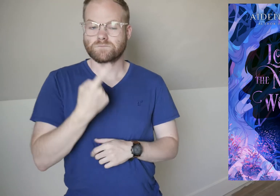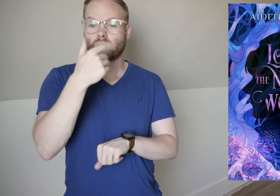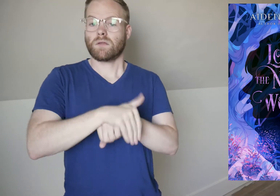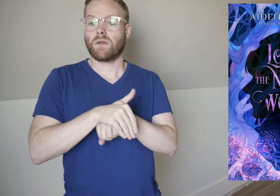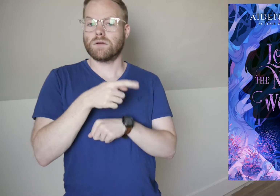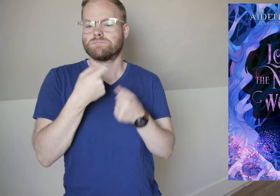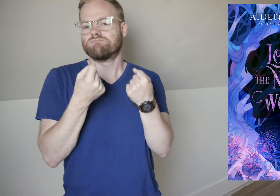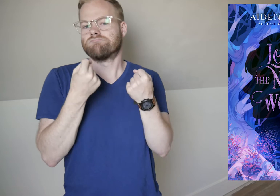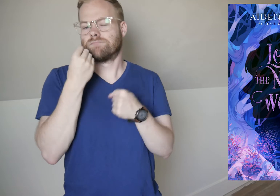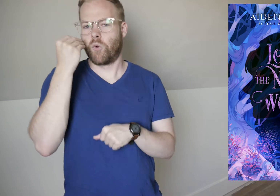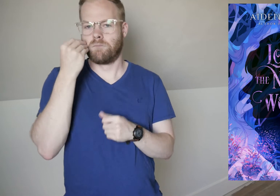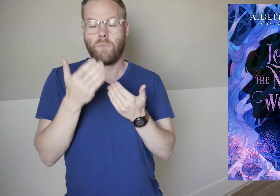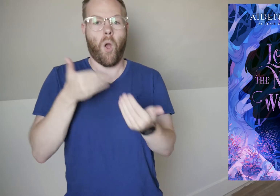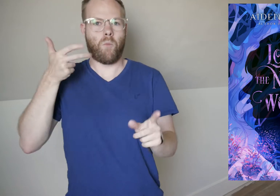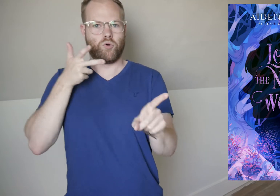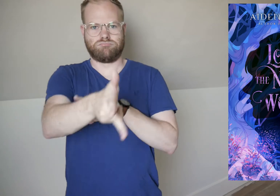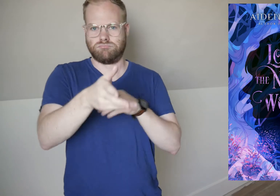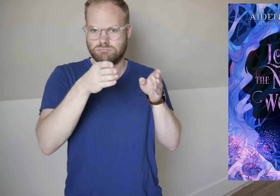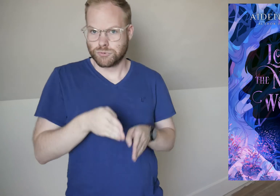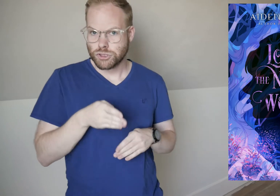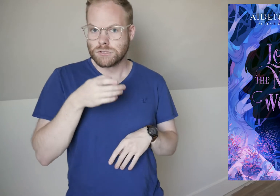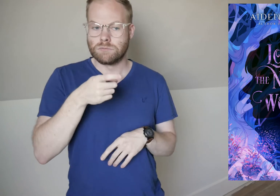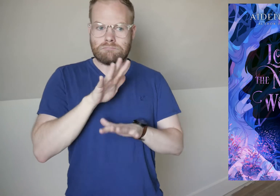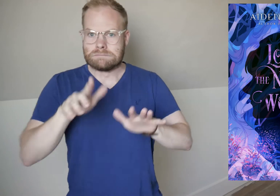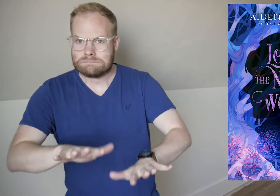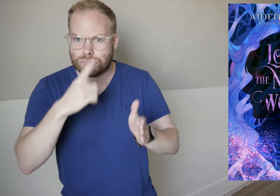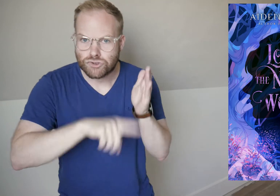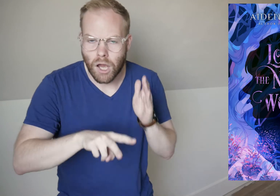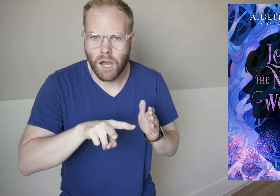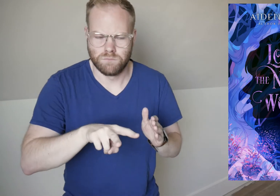One night driving home, she nearly runs over somebody, and when she goes to check on them,